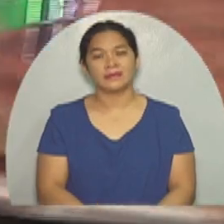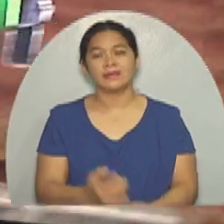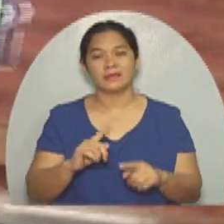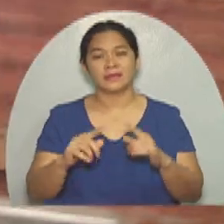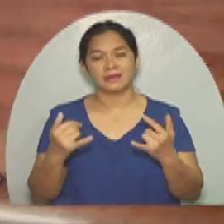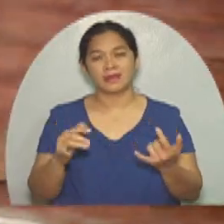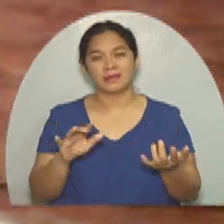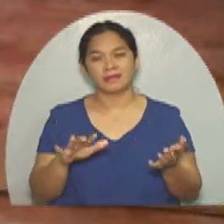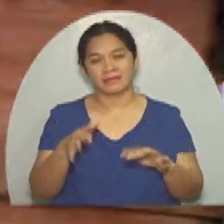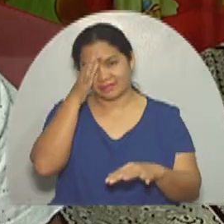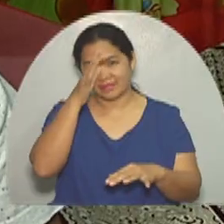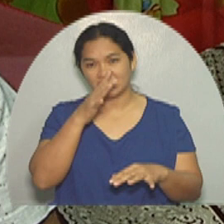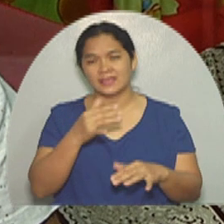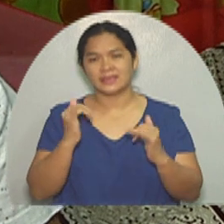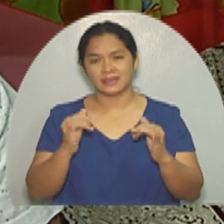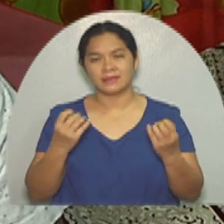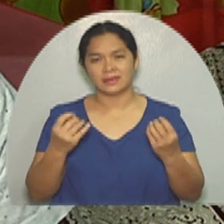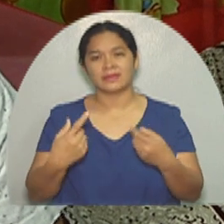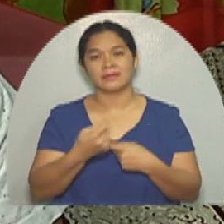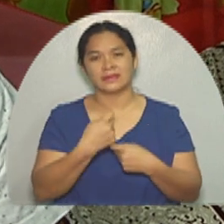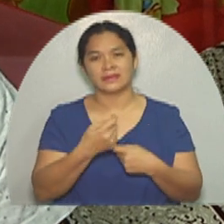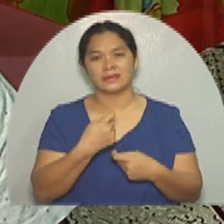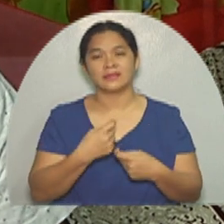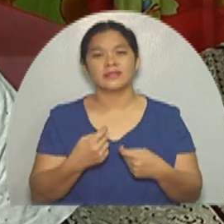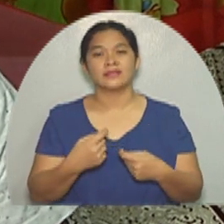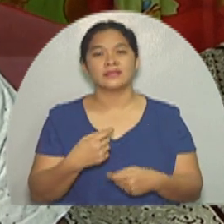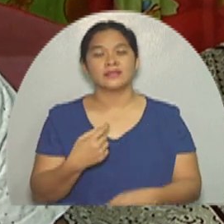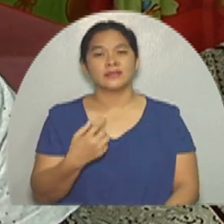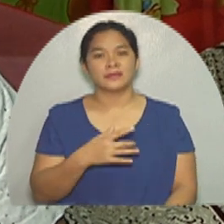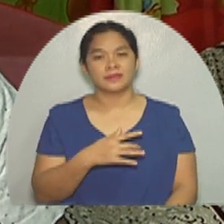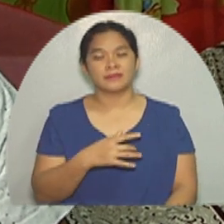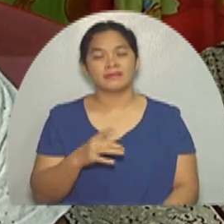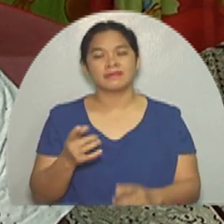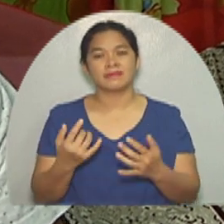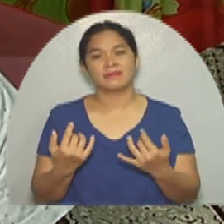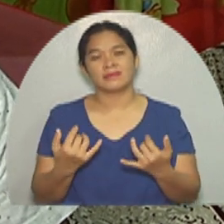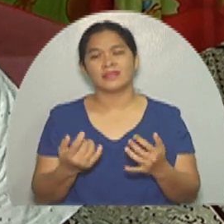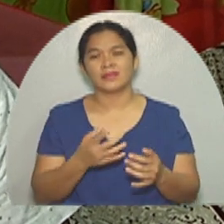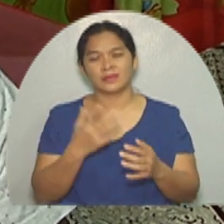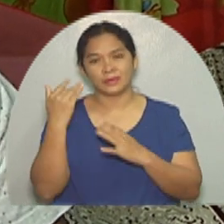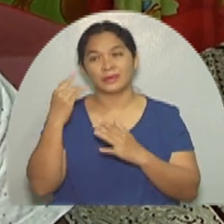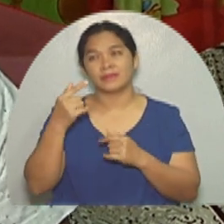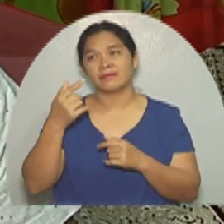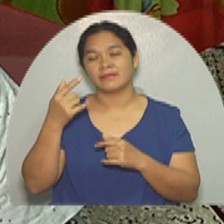It’s like I lost the one protecting me. I was still made fun of even after then, but I just left them to God.